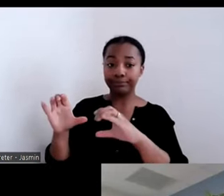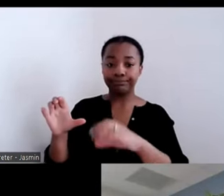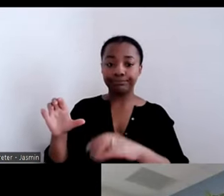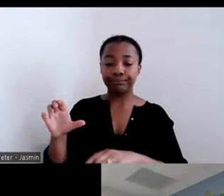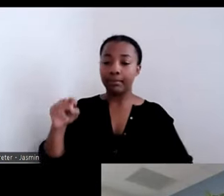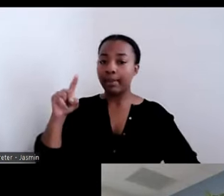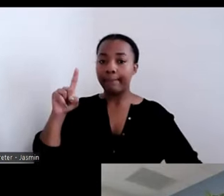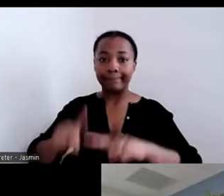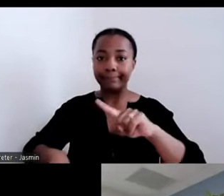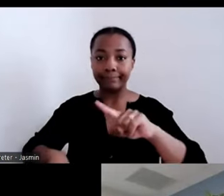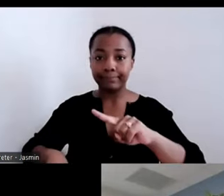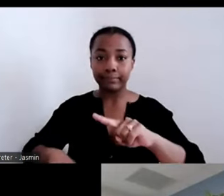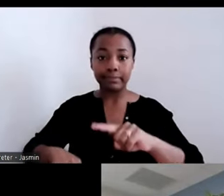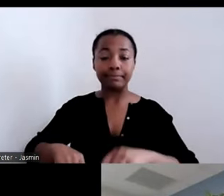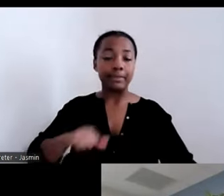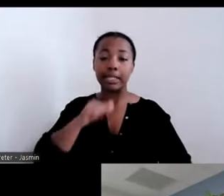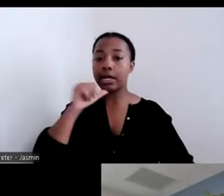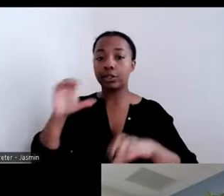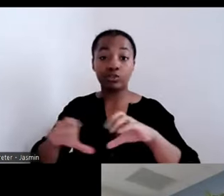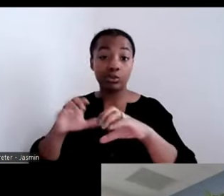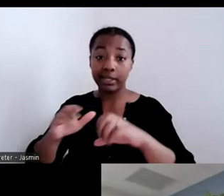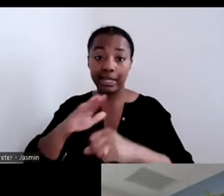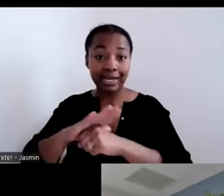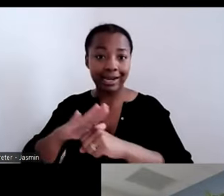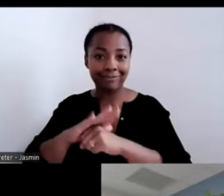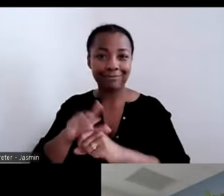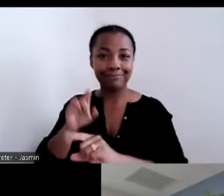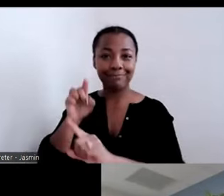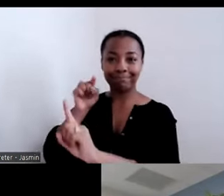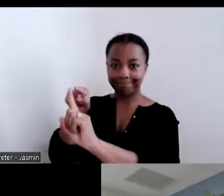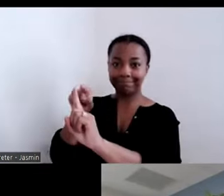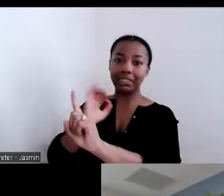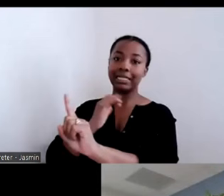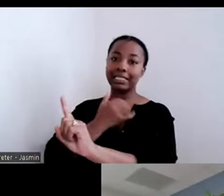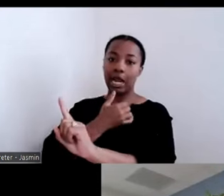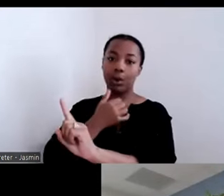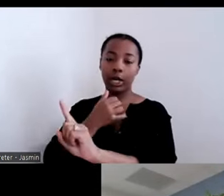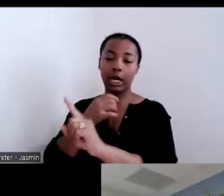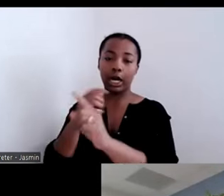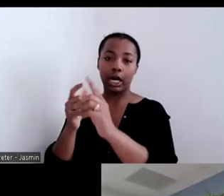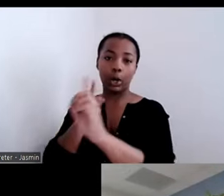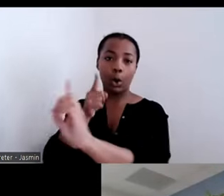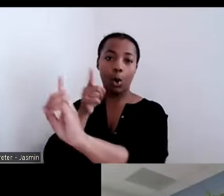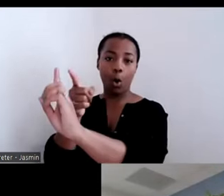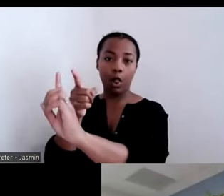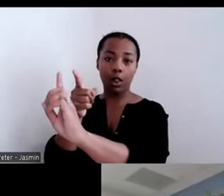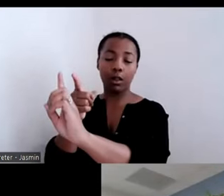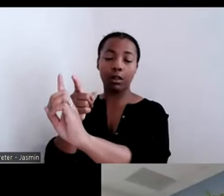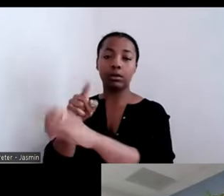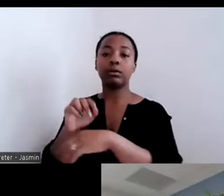our goal. What it does is it creates a connection for those individuals to the